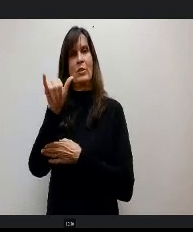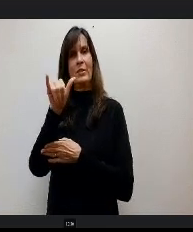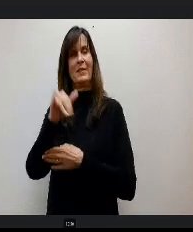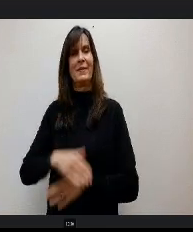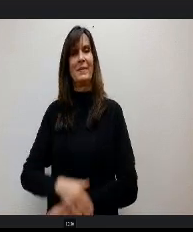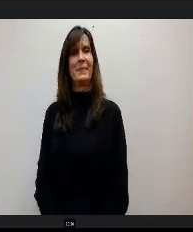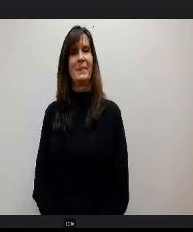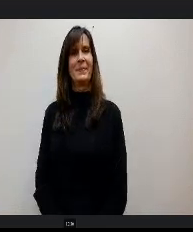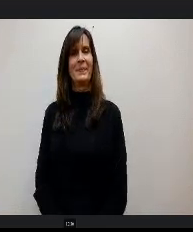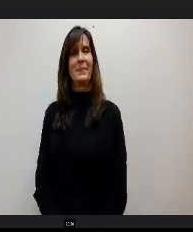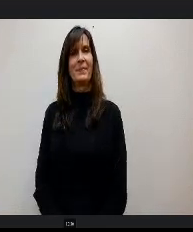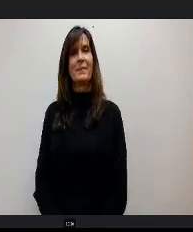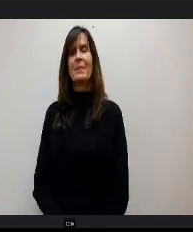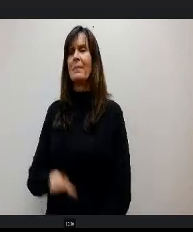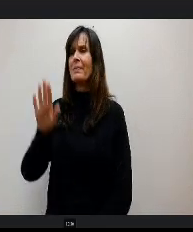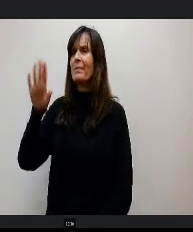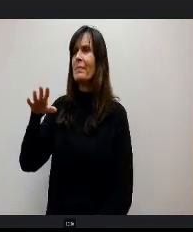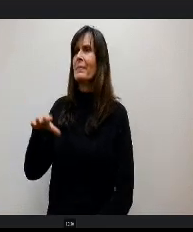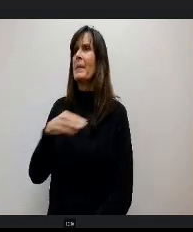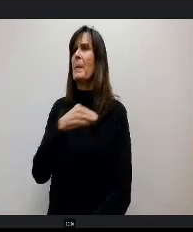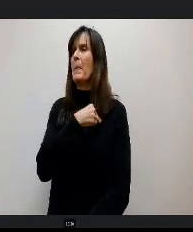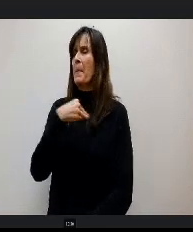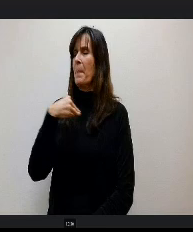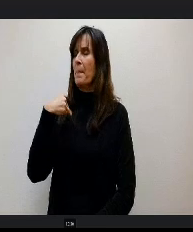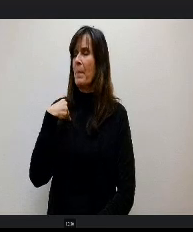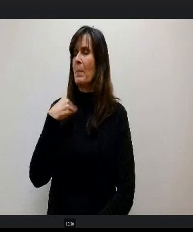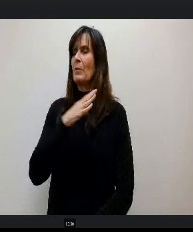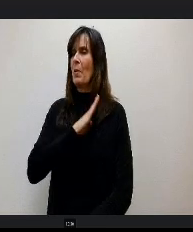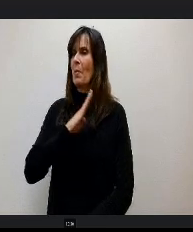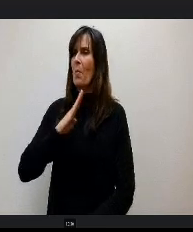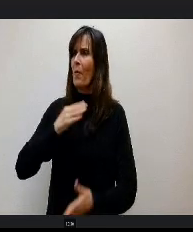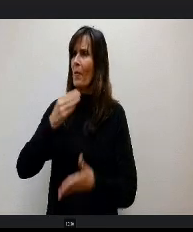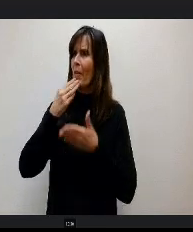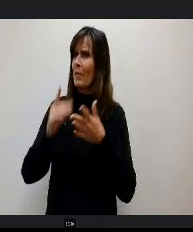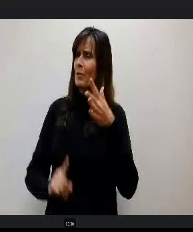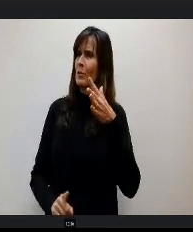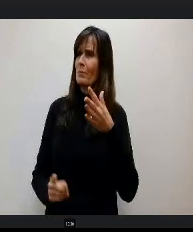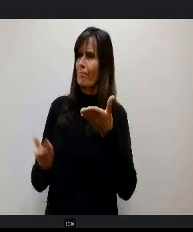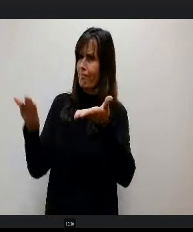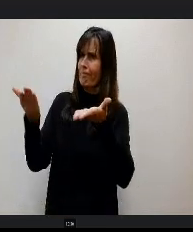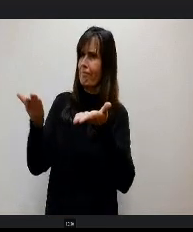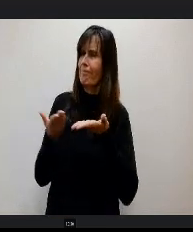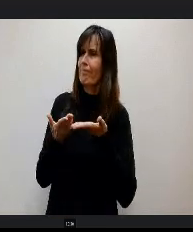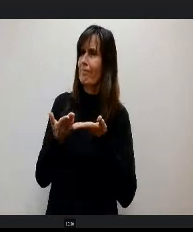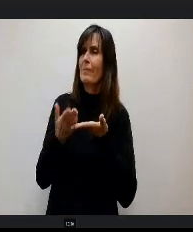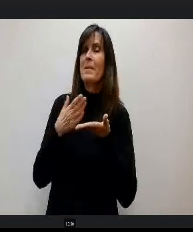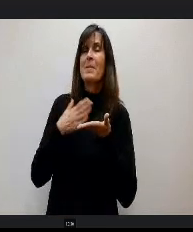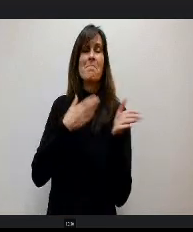Mr. Wilborn, members of the board Superintendent Hammer thank you for having us tonight. And so the plan is, I'm just going to do a little